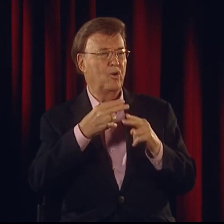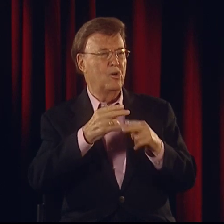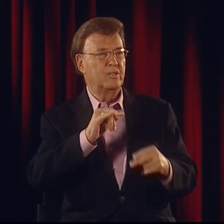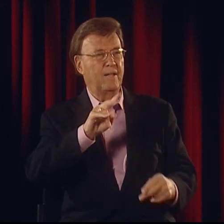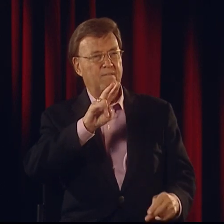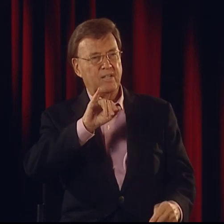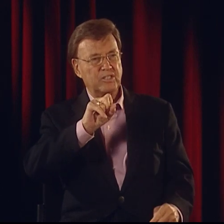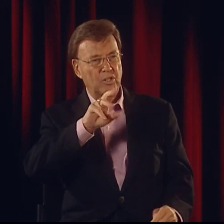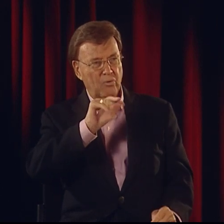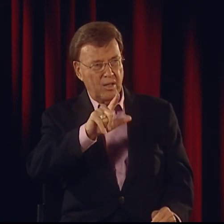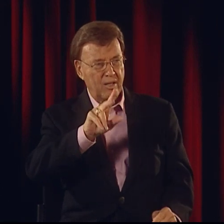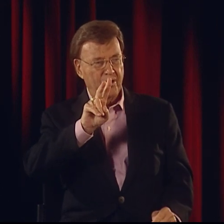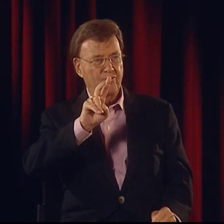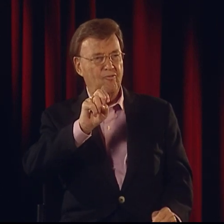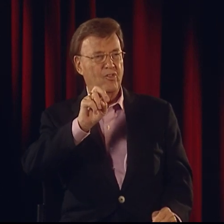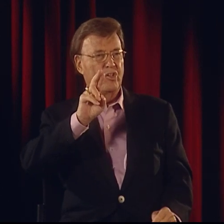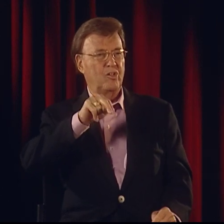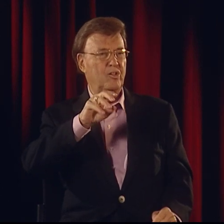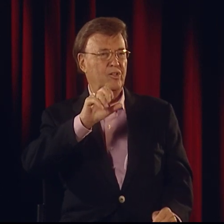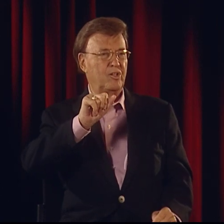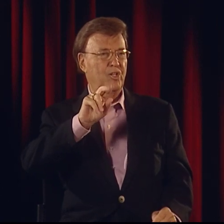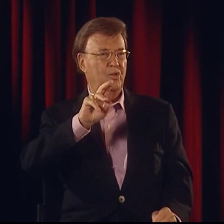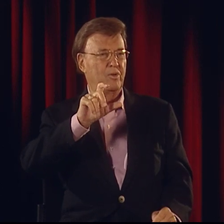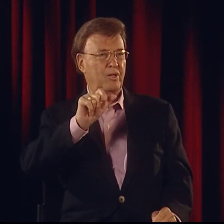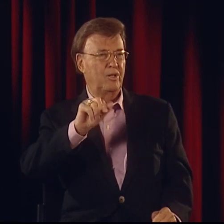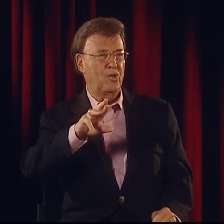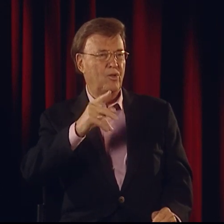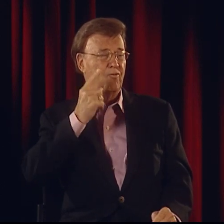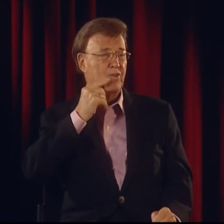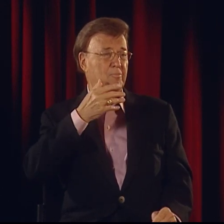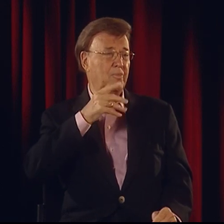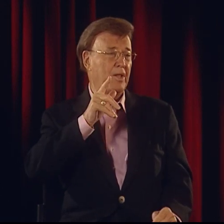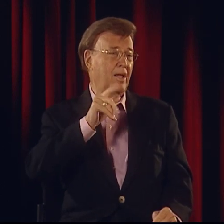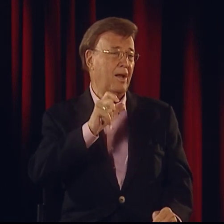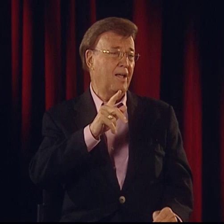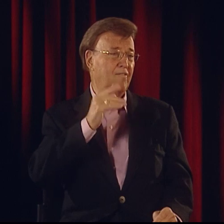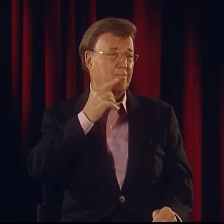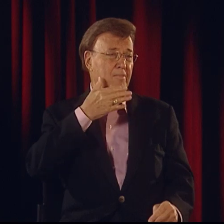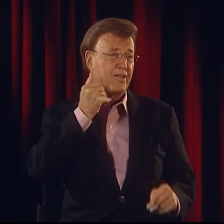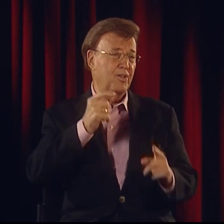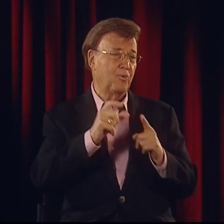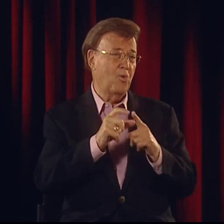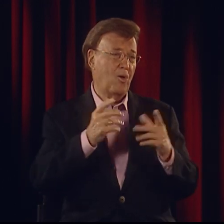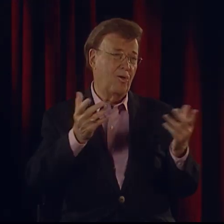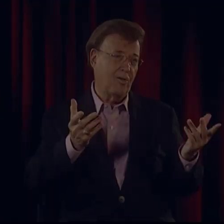I started that style, and I called it Visual Vernacular, for lack of a better term.